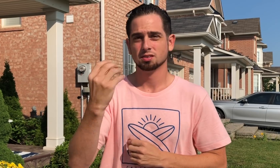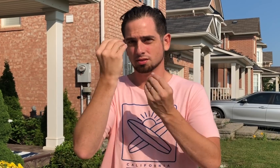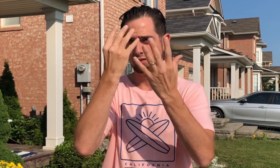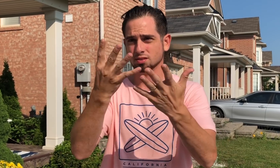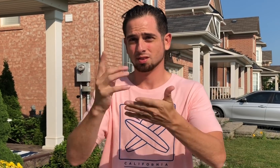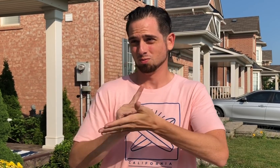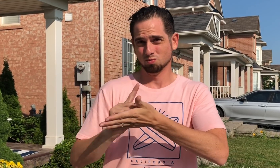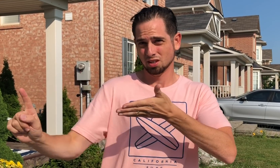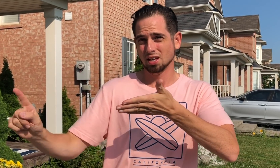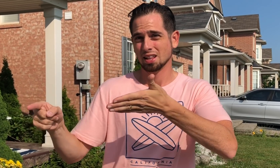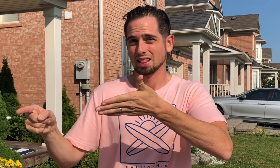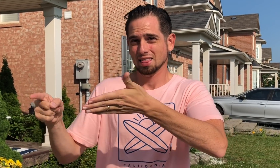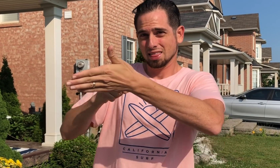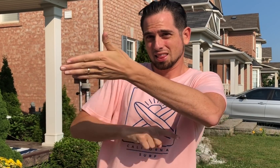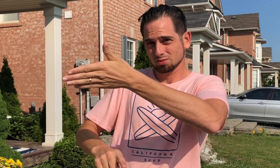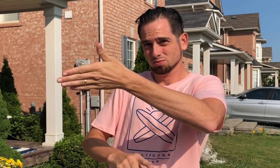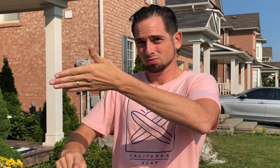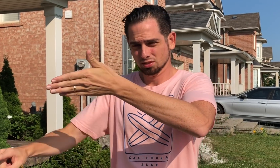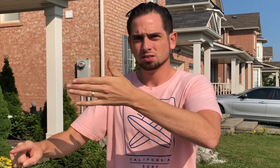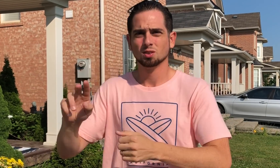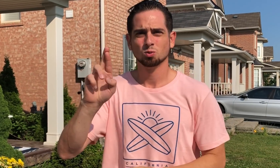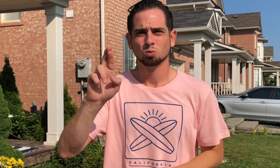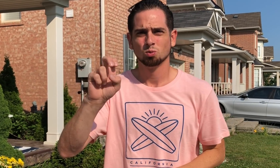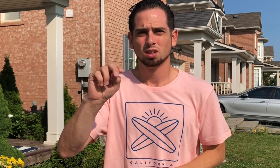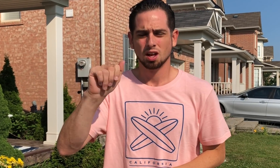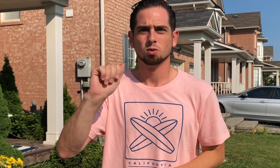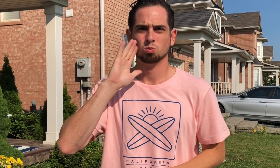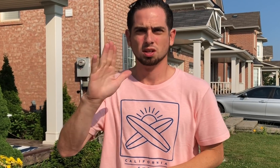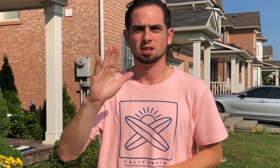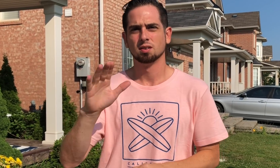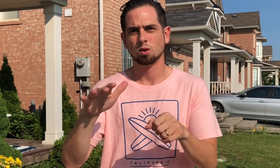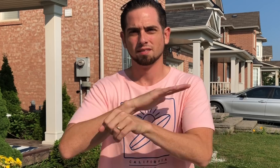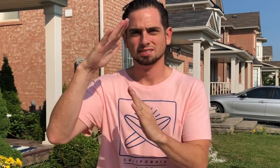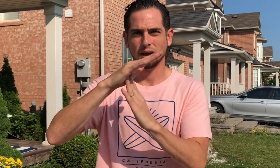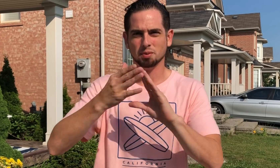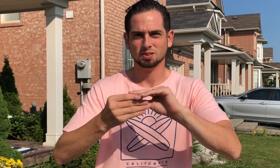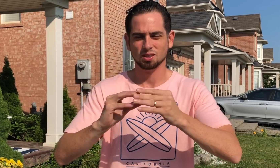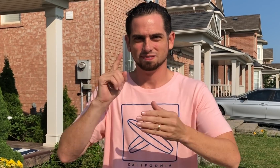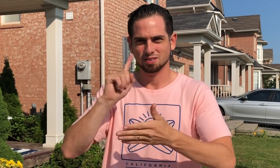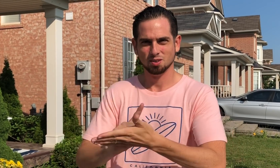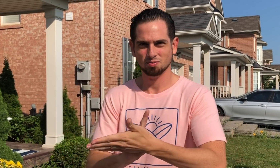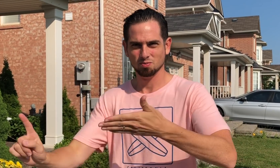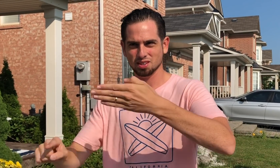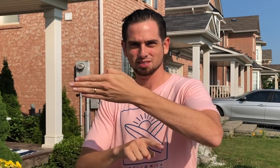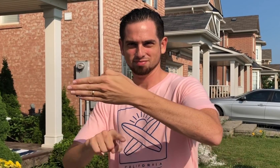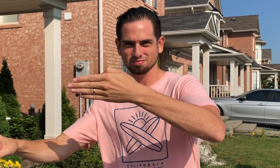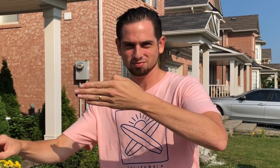But the week after this one (next week) Renca will cover top stories for the week.